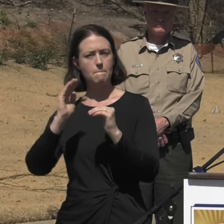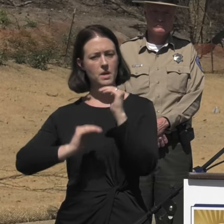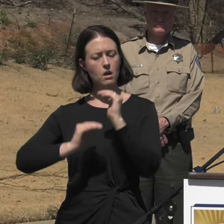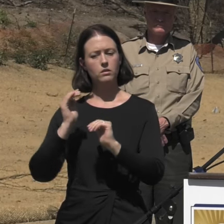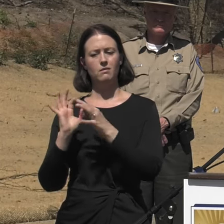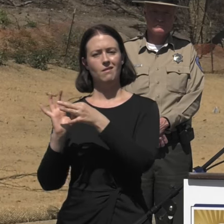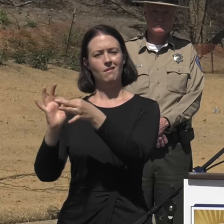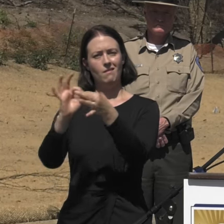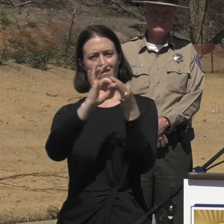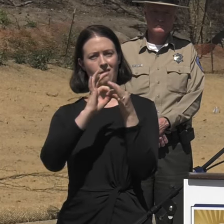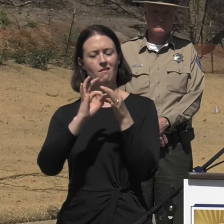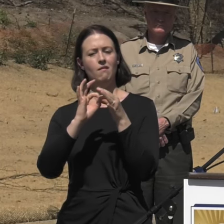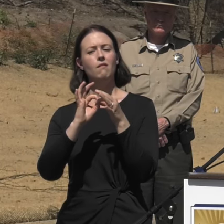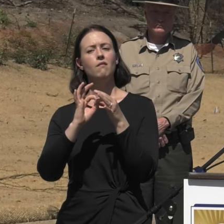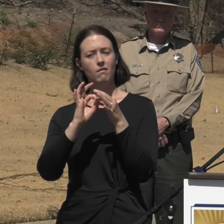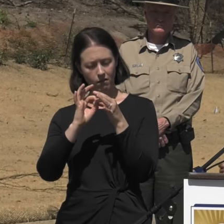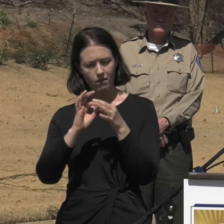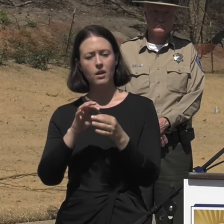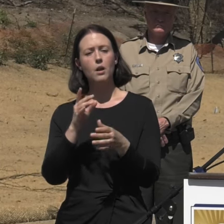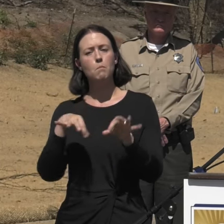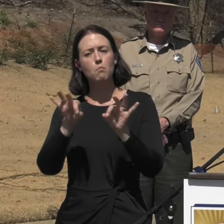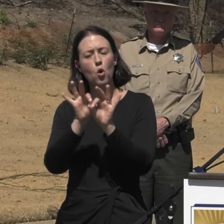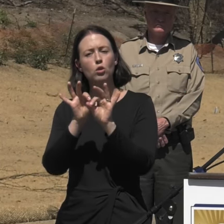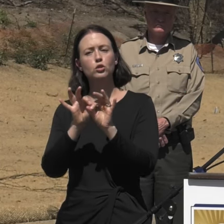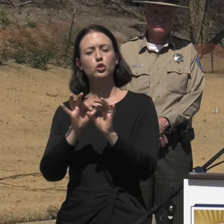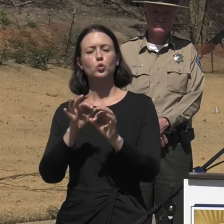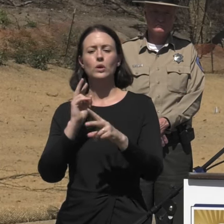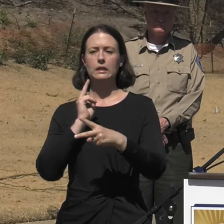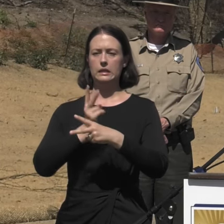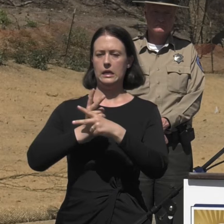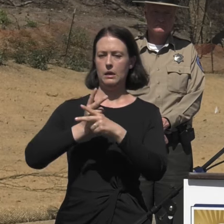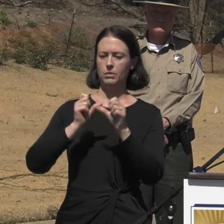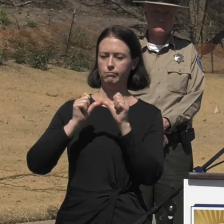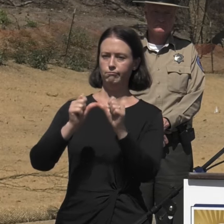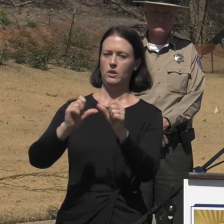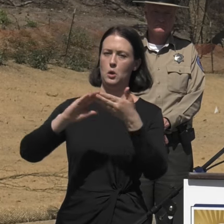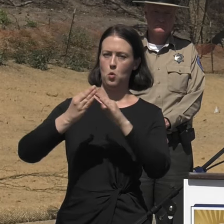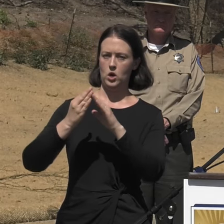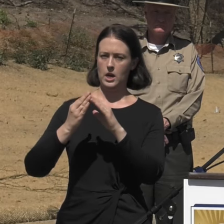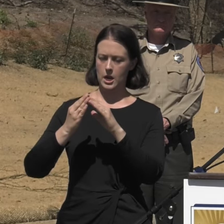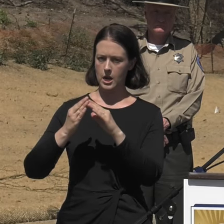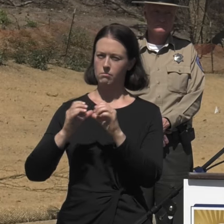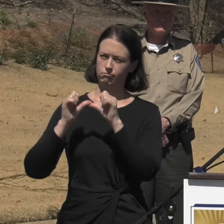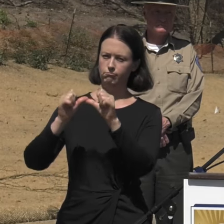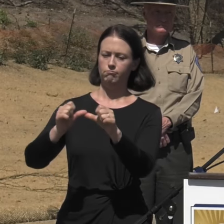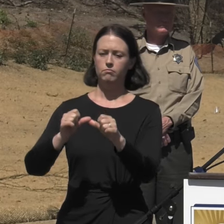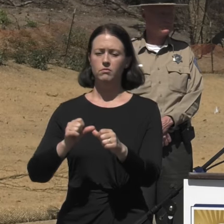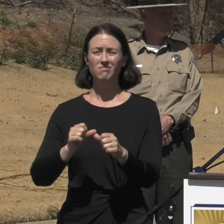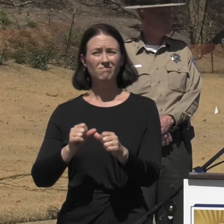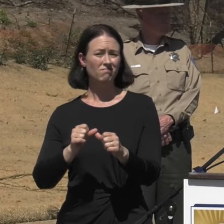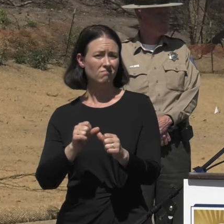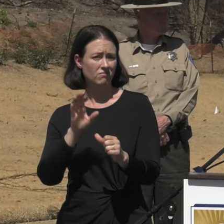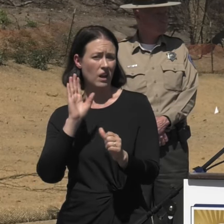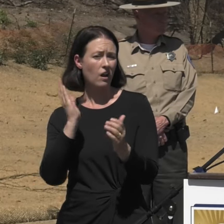to safeguard, and make, and create a more resilient community, because we know that such events will occur again.